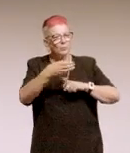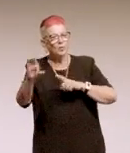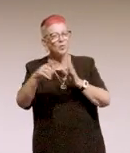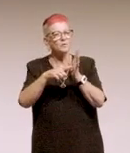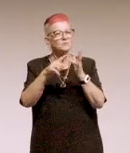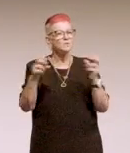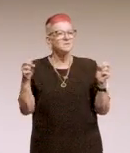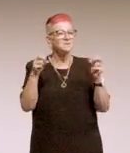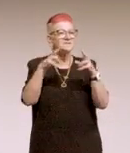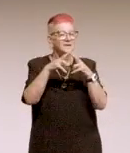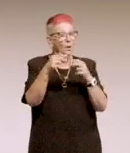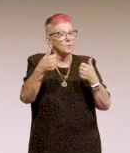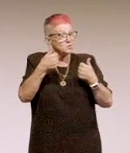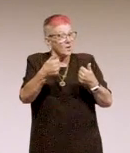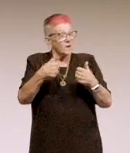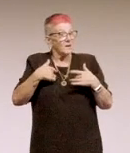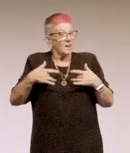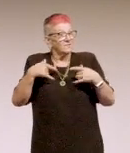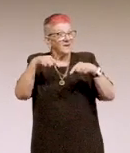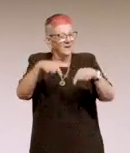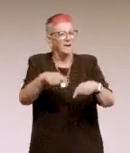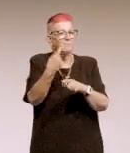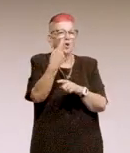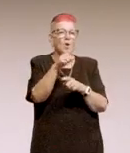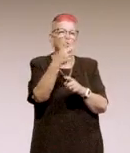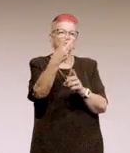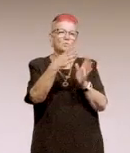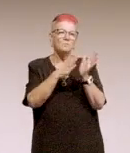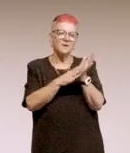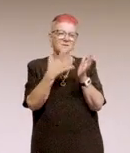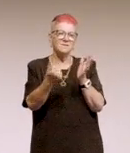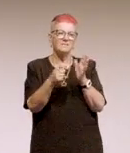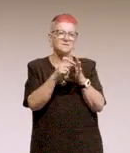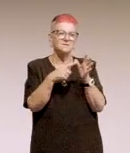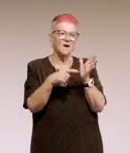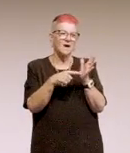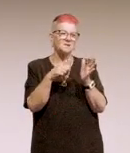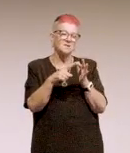which turned out to be a bit of a positive, I've only got about two months' worth of findings.